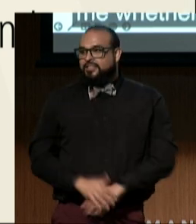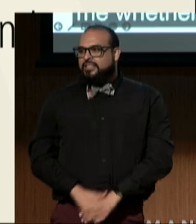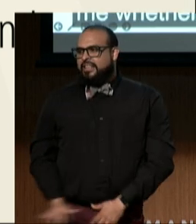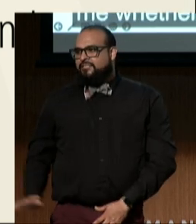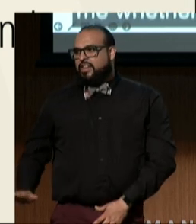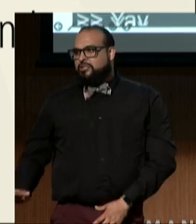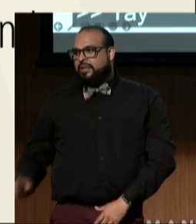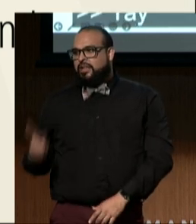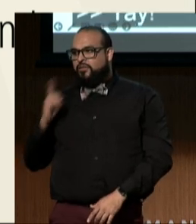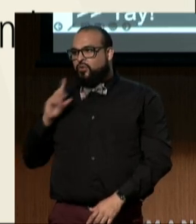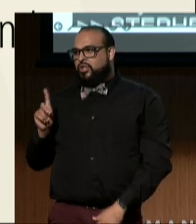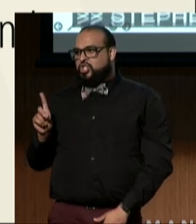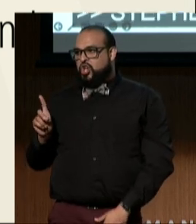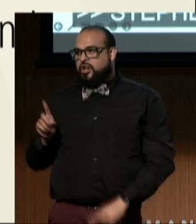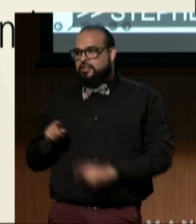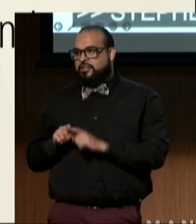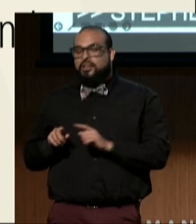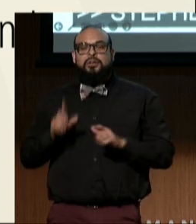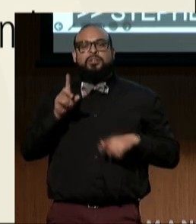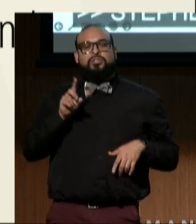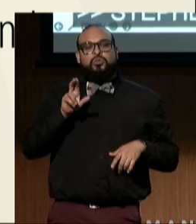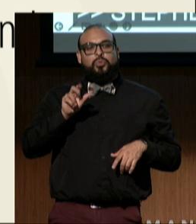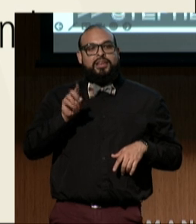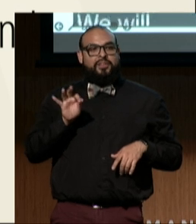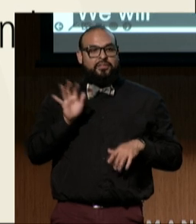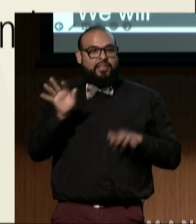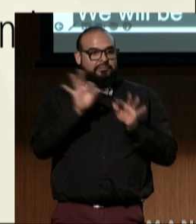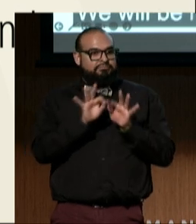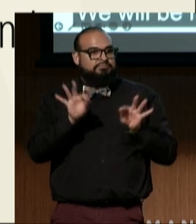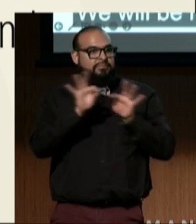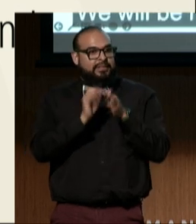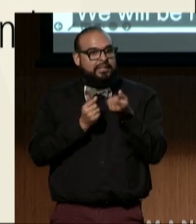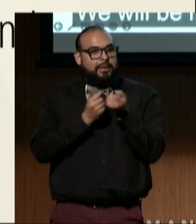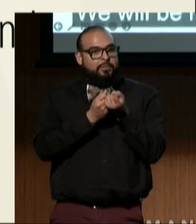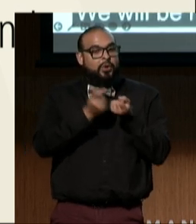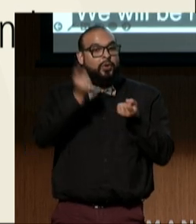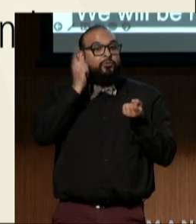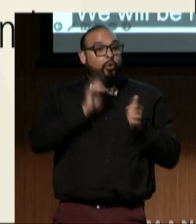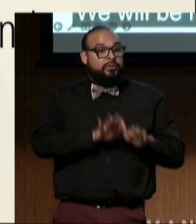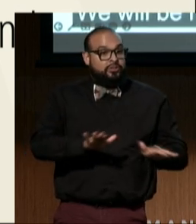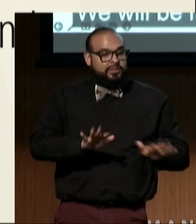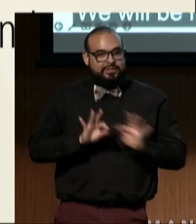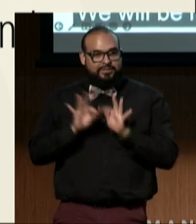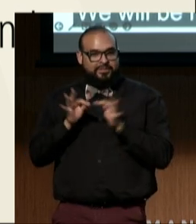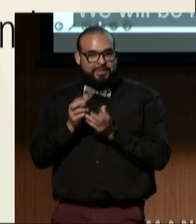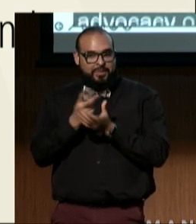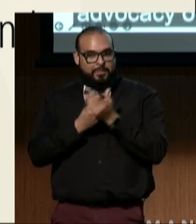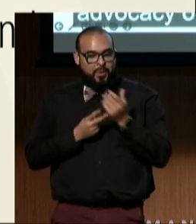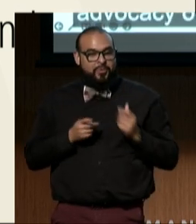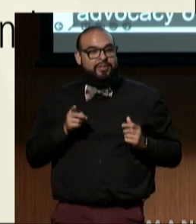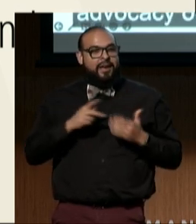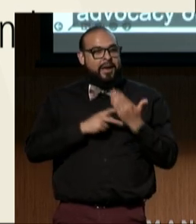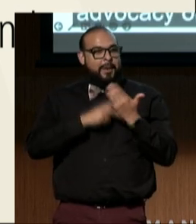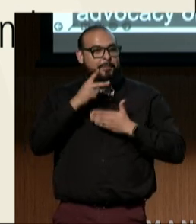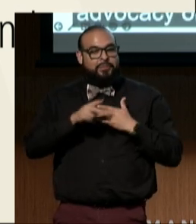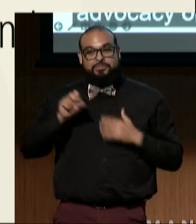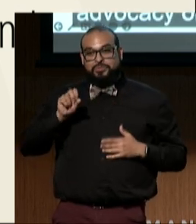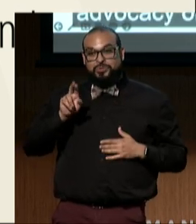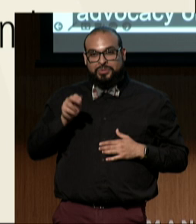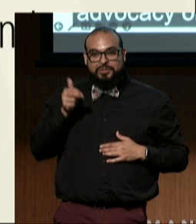We'll be hearing later about DREDF's essential advocacy on behalf of children and families, a program that Susan herself led